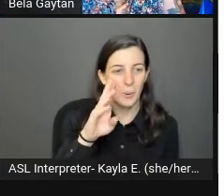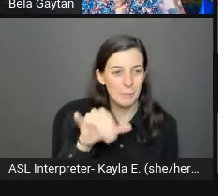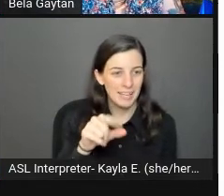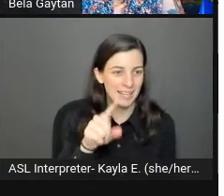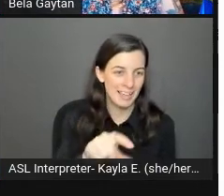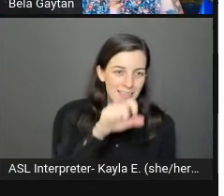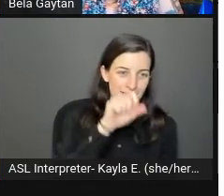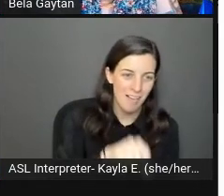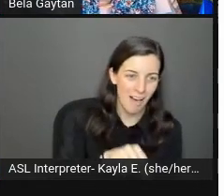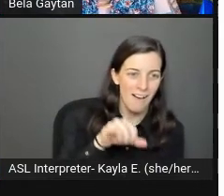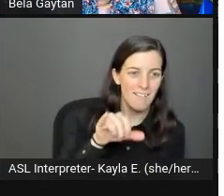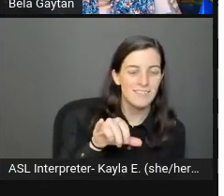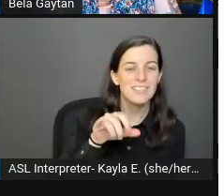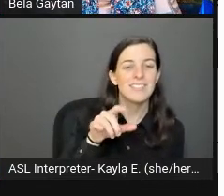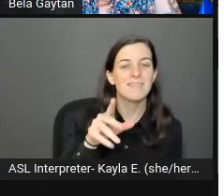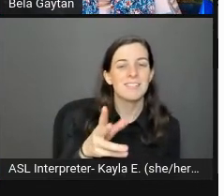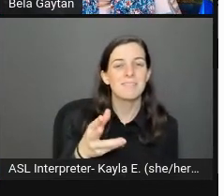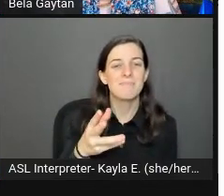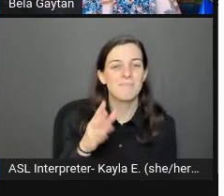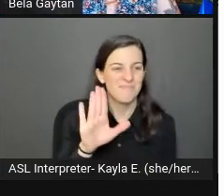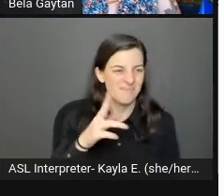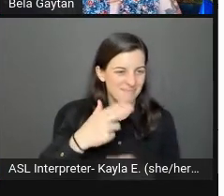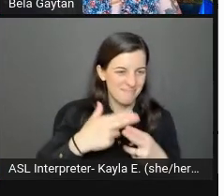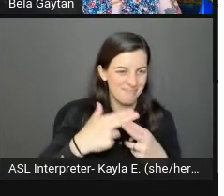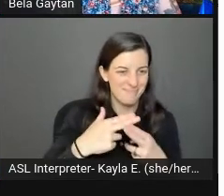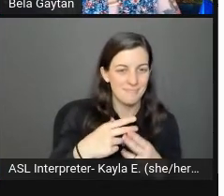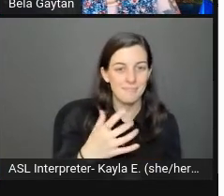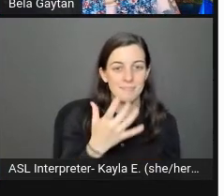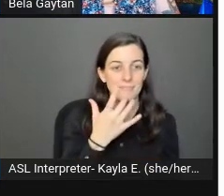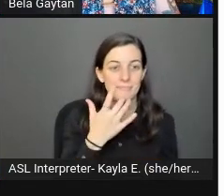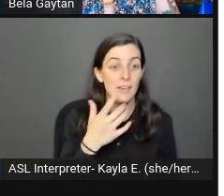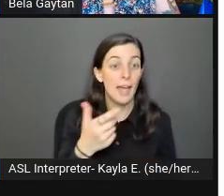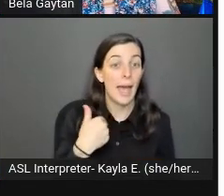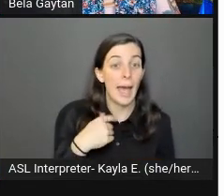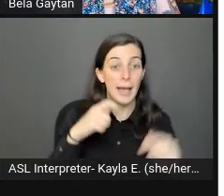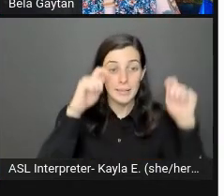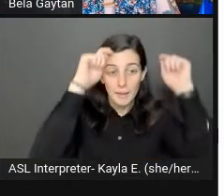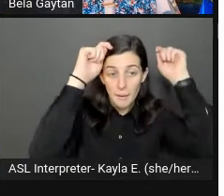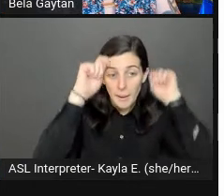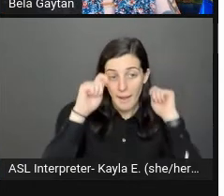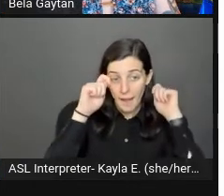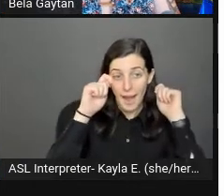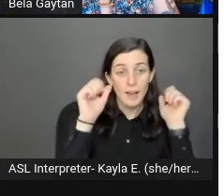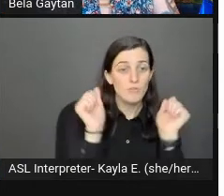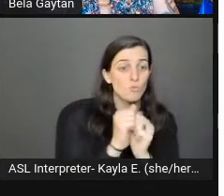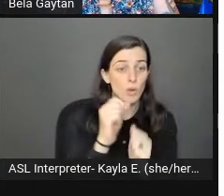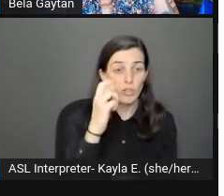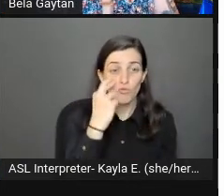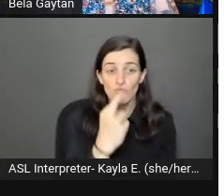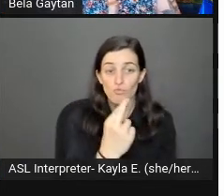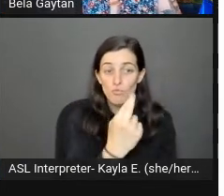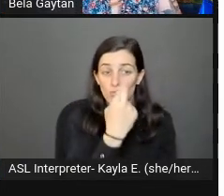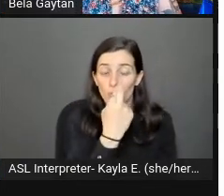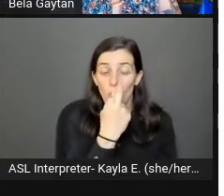"He's wearing a bucket hat with roses and a picture of Selena on them.